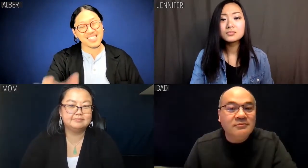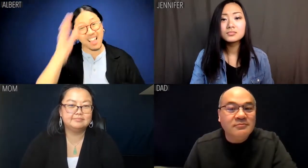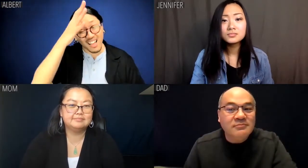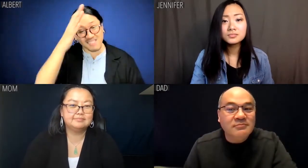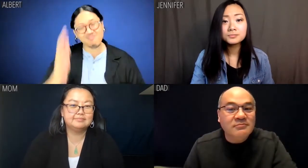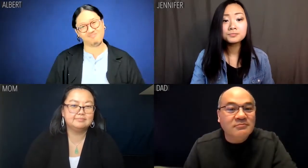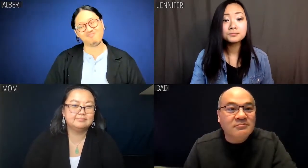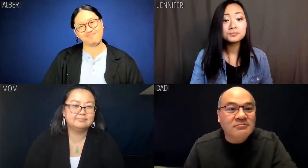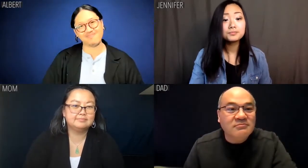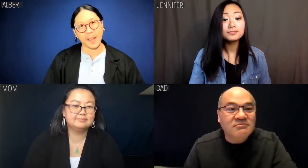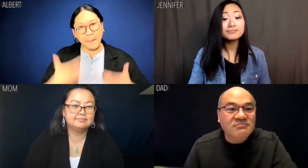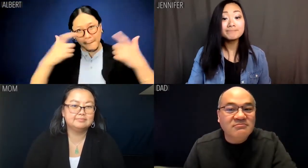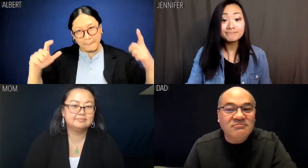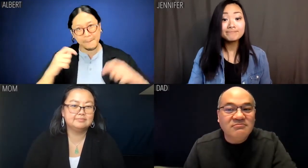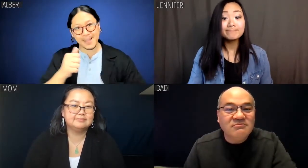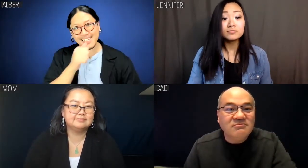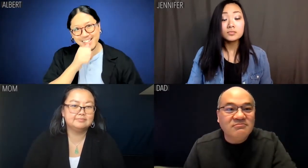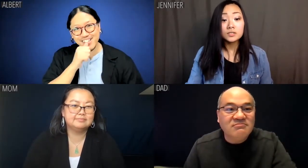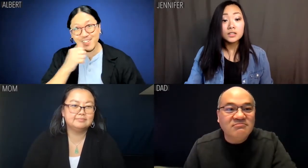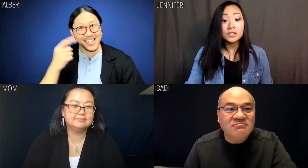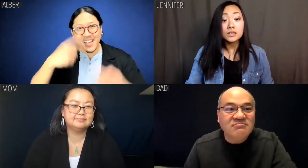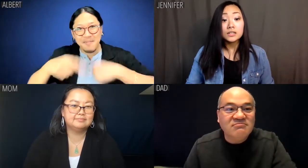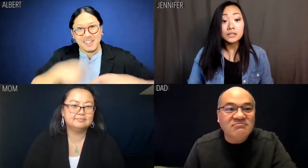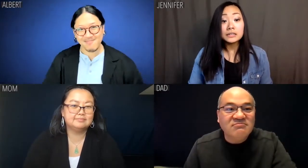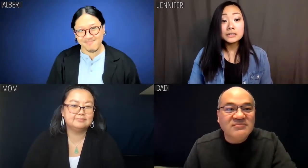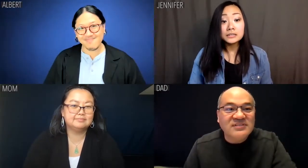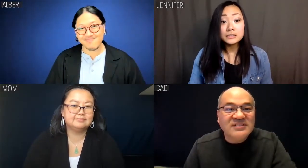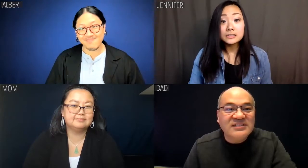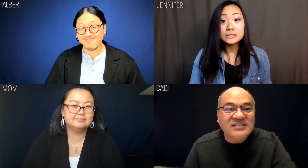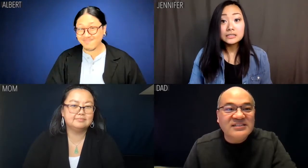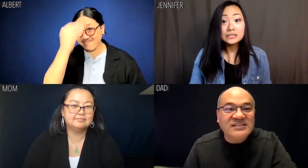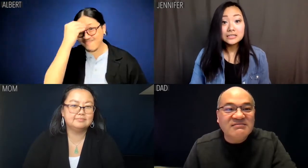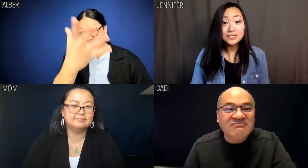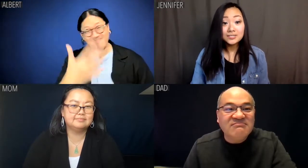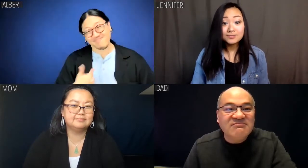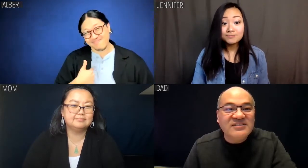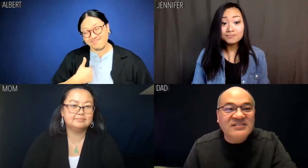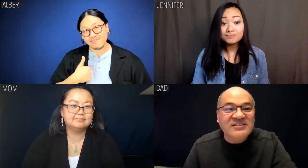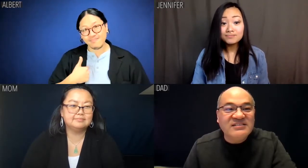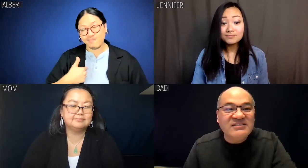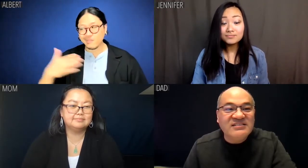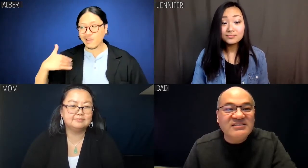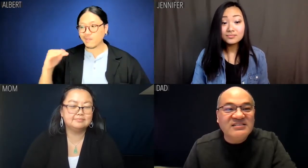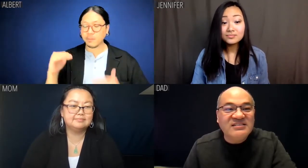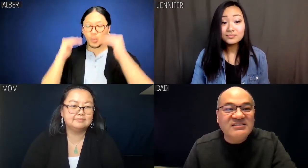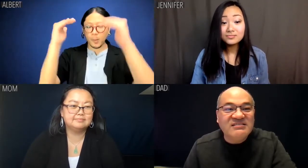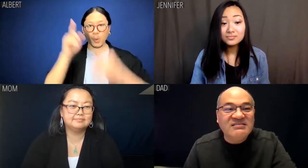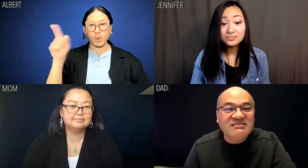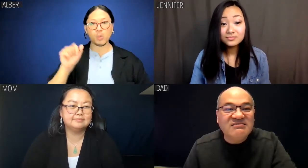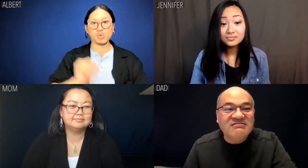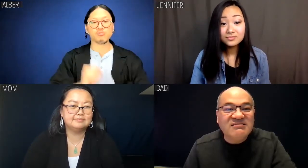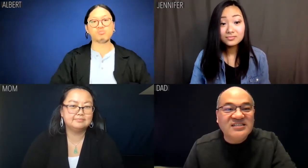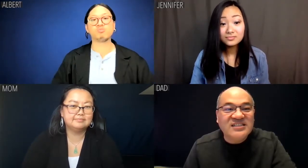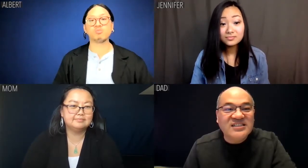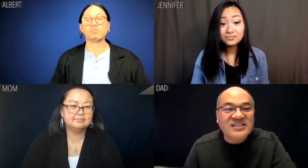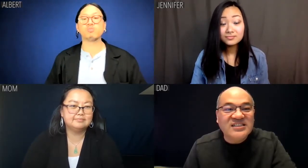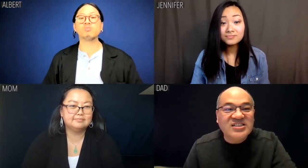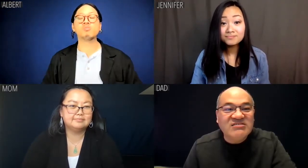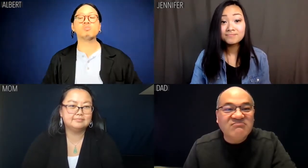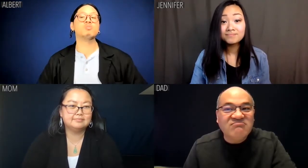Albert: Dad. Big revelation headed right at you. I didn't get a promotion at work.